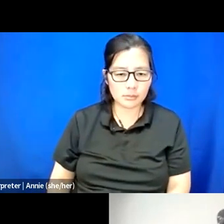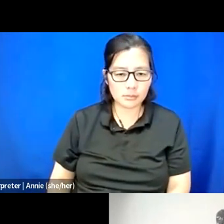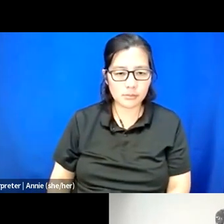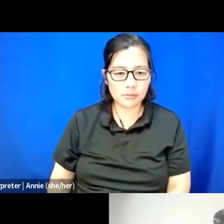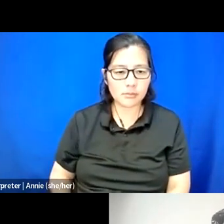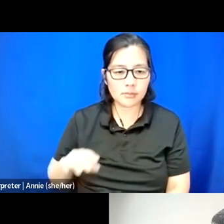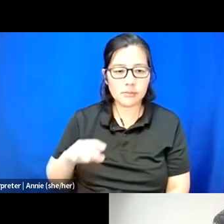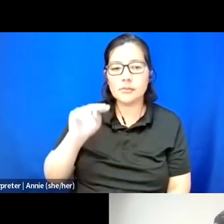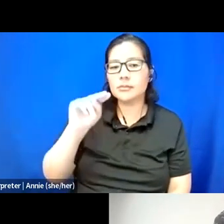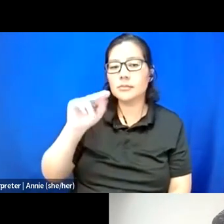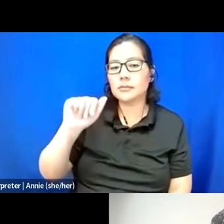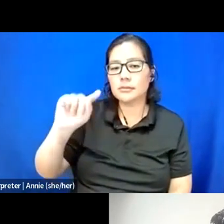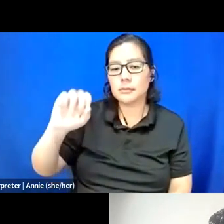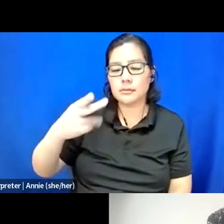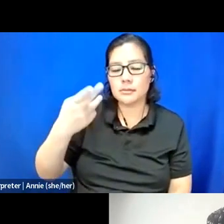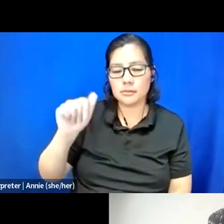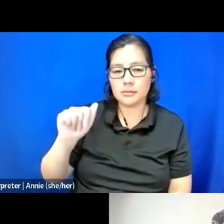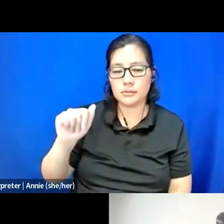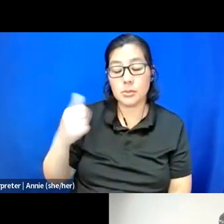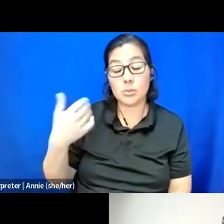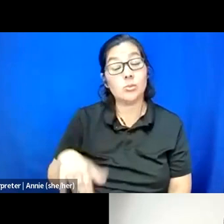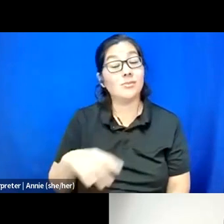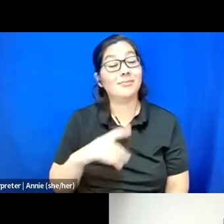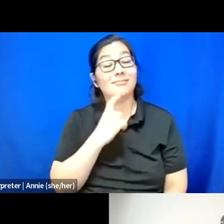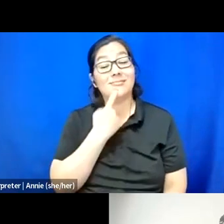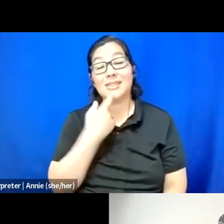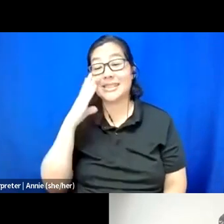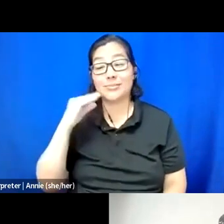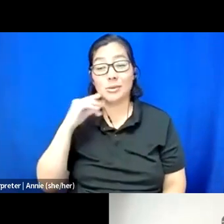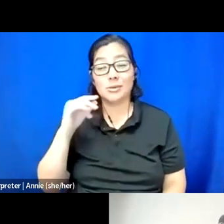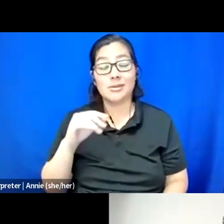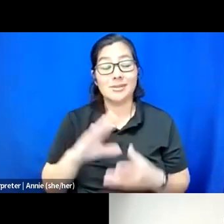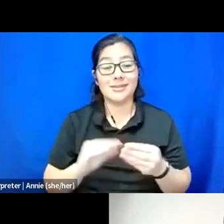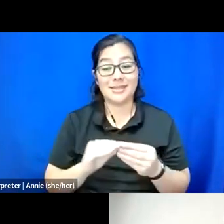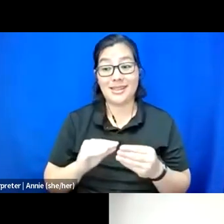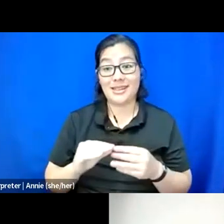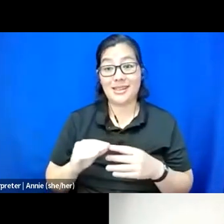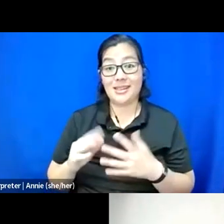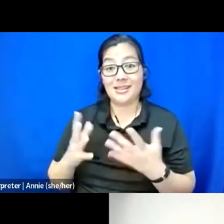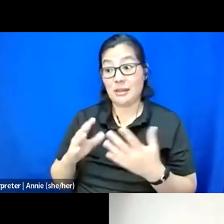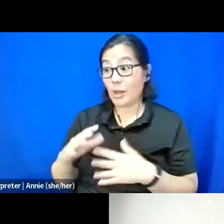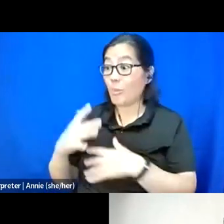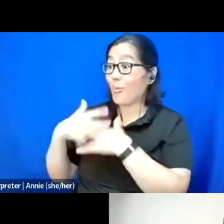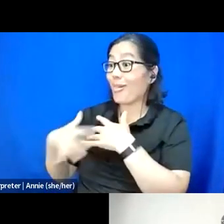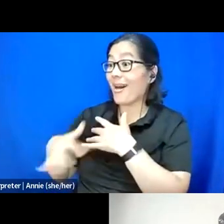I mean, it's definitely an intense experience to have to say not only is there blood on the floor, but some of it's mind, you know?